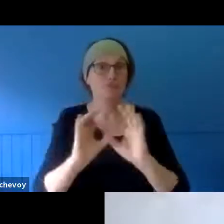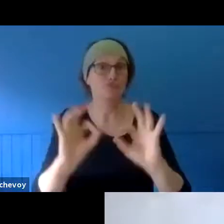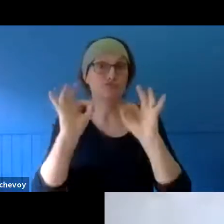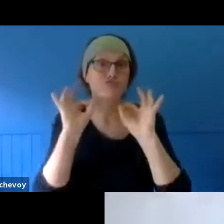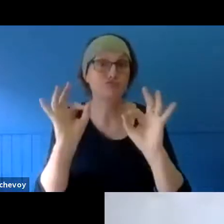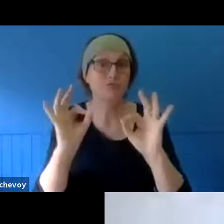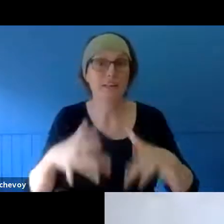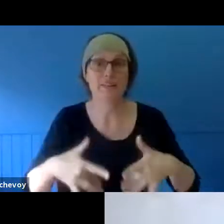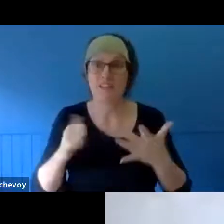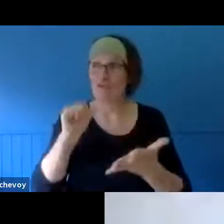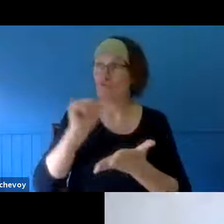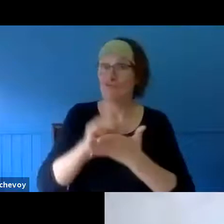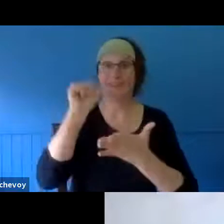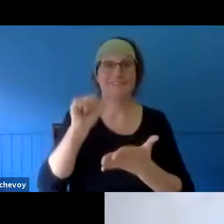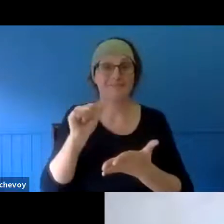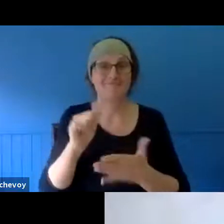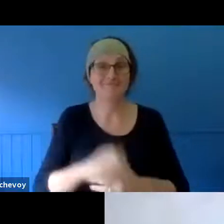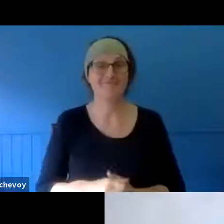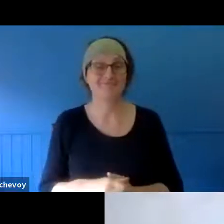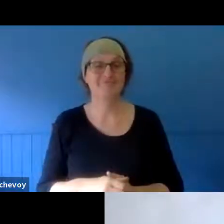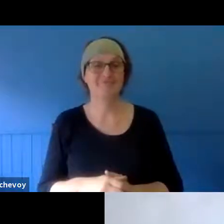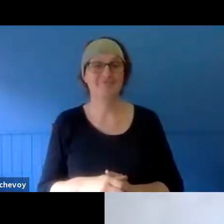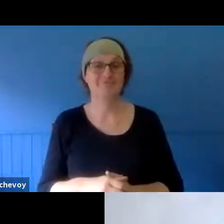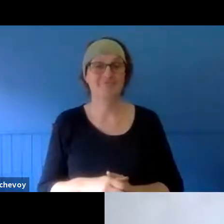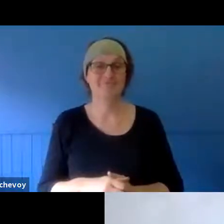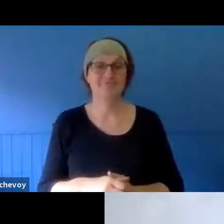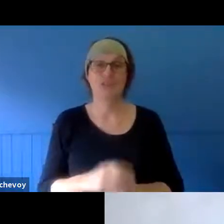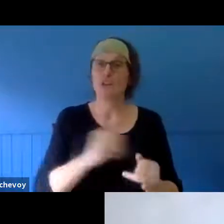that felt it was the right outcome, the right form. In the end, it